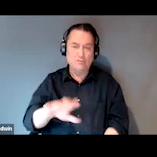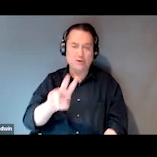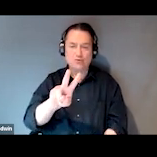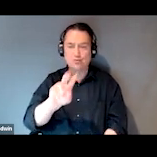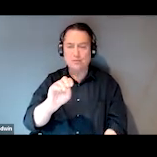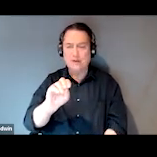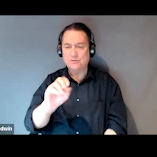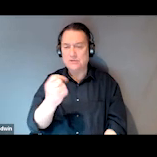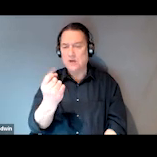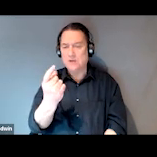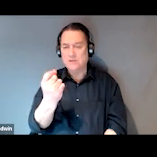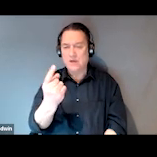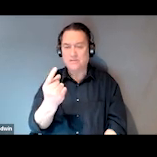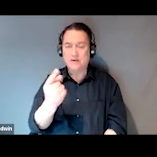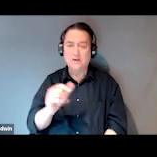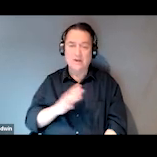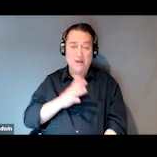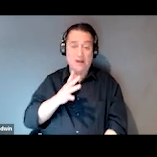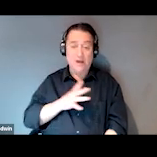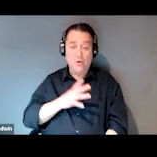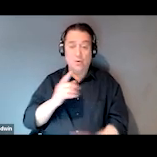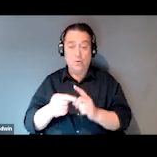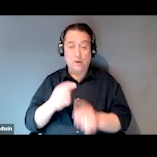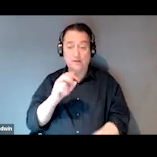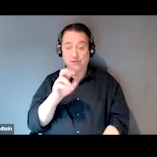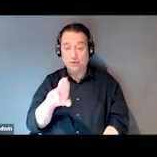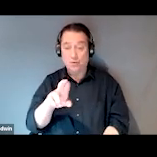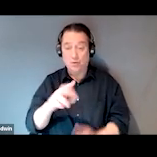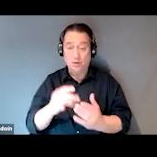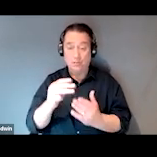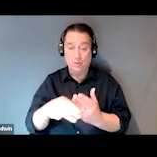and that is officially when our SOAR program also started,